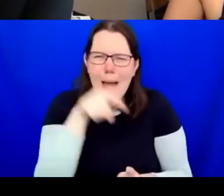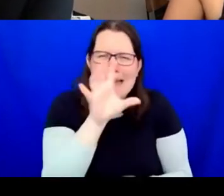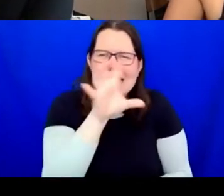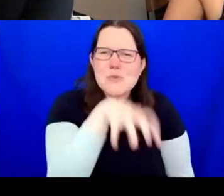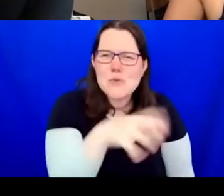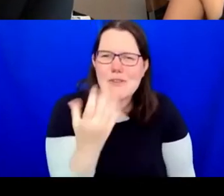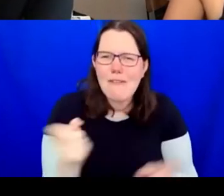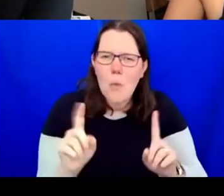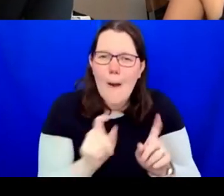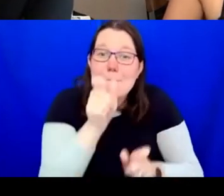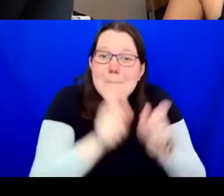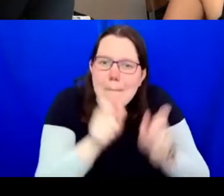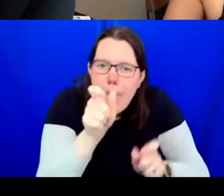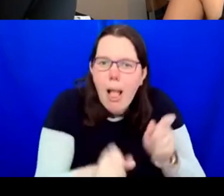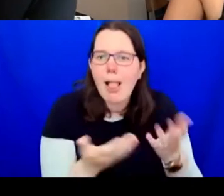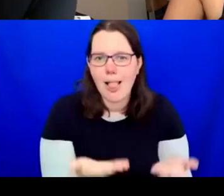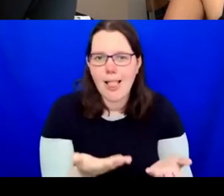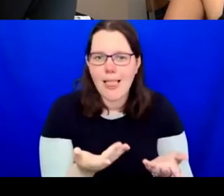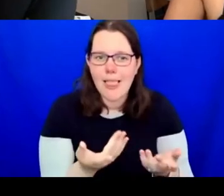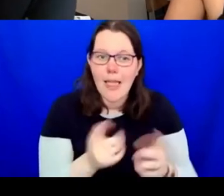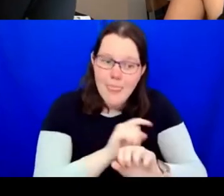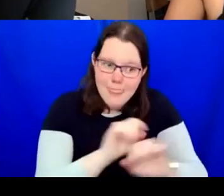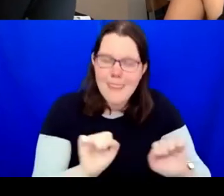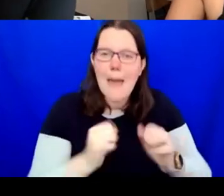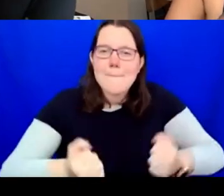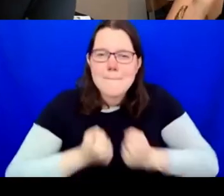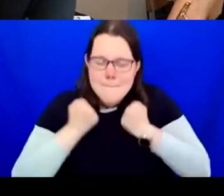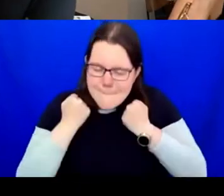who want to earn a learning, who want to try their best, who want to be relevant, who want